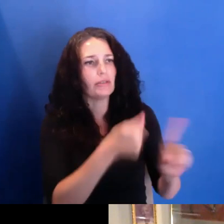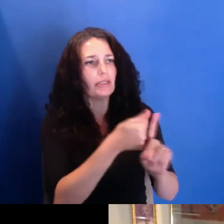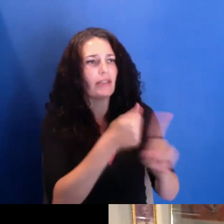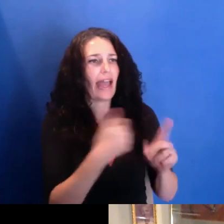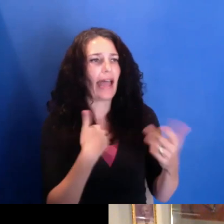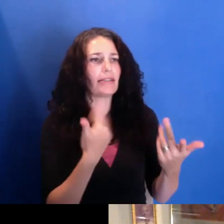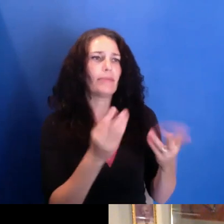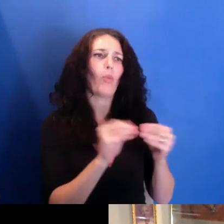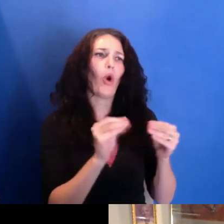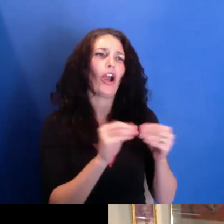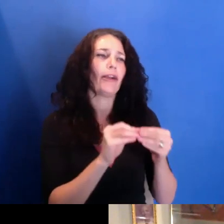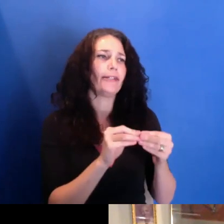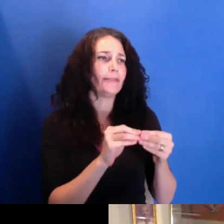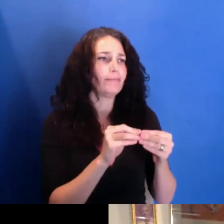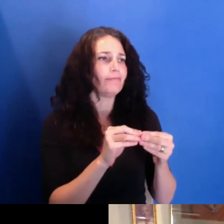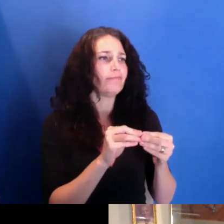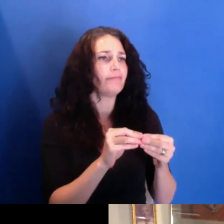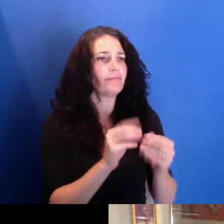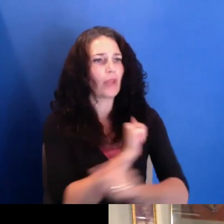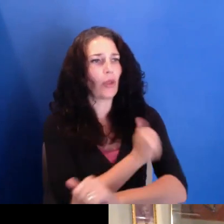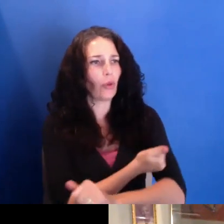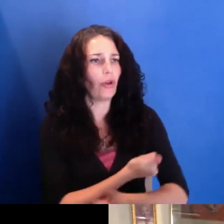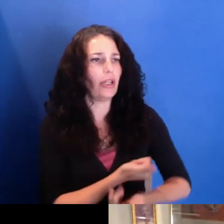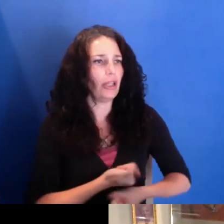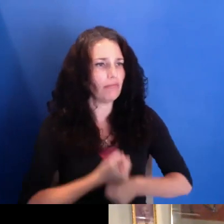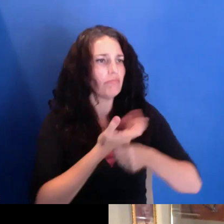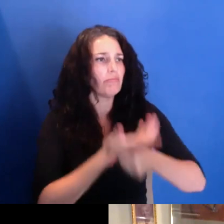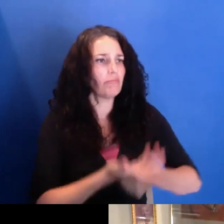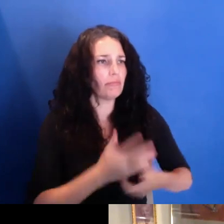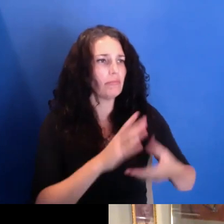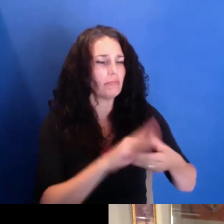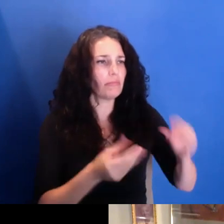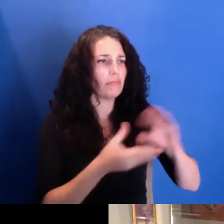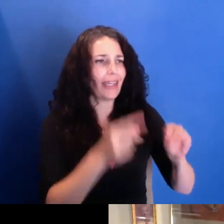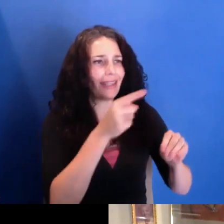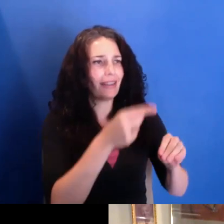this-- the filmmaker is part of the subject community, I mean, seeing--